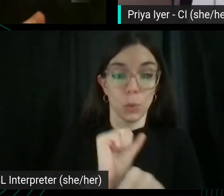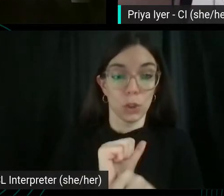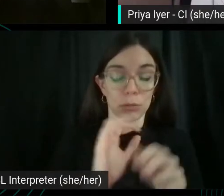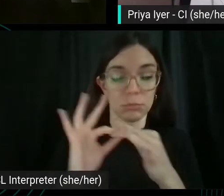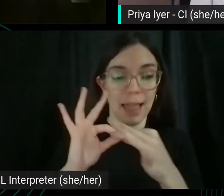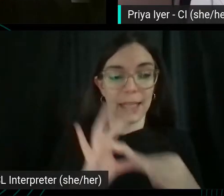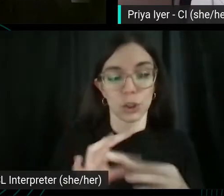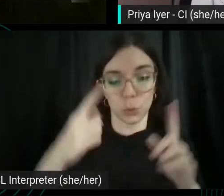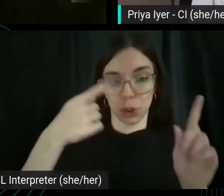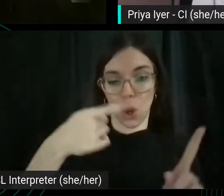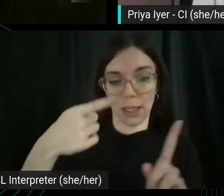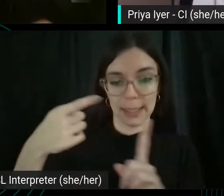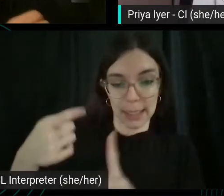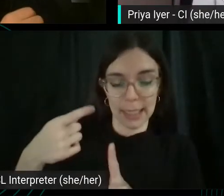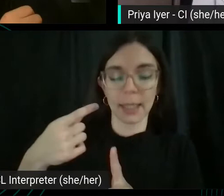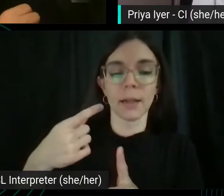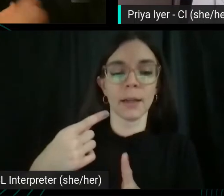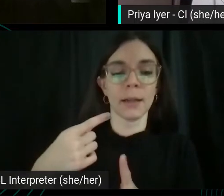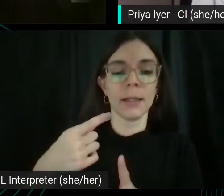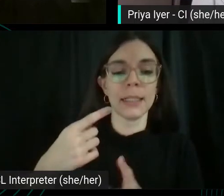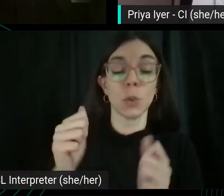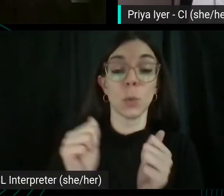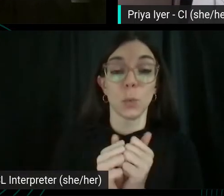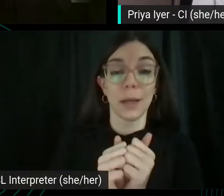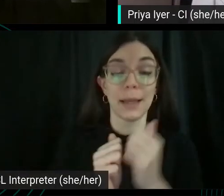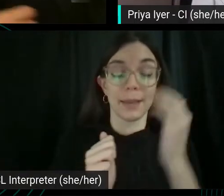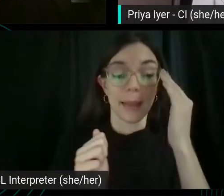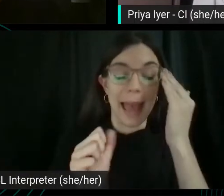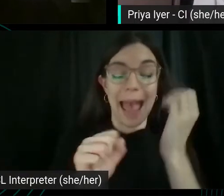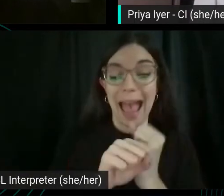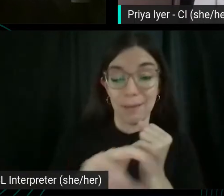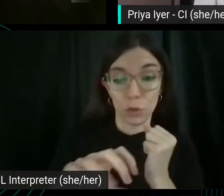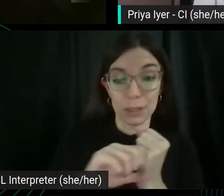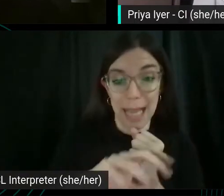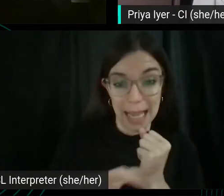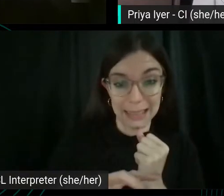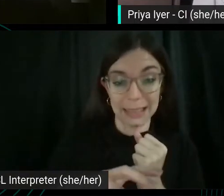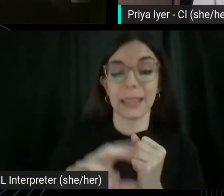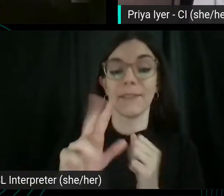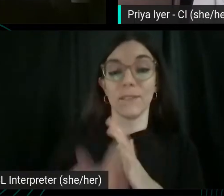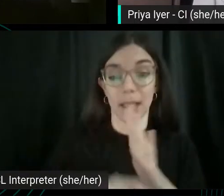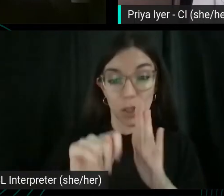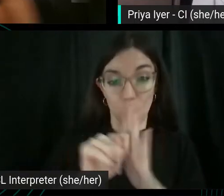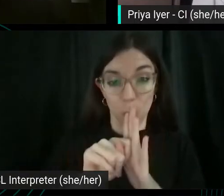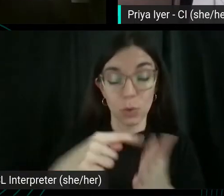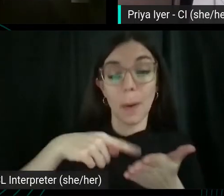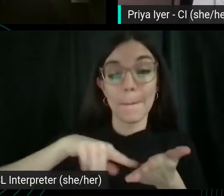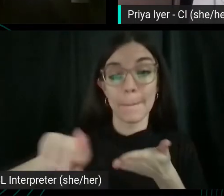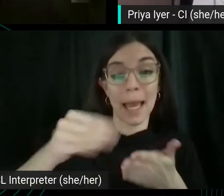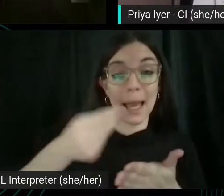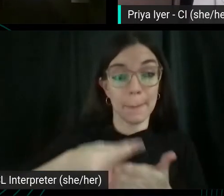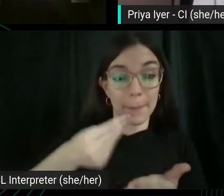And those sort of videos is with advertising videos, you know, we're paying money to appear on other people's videos.